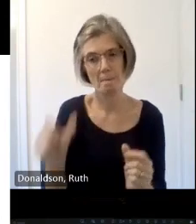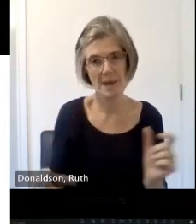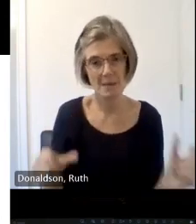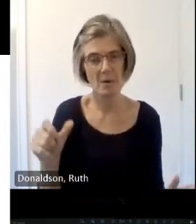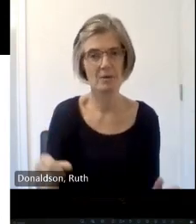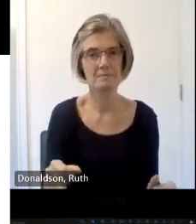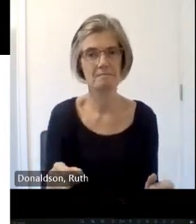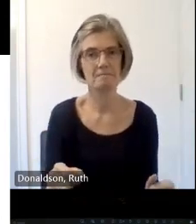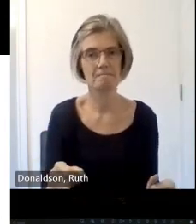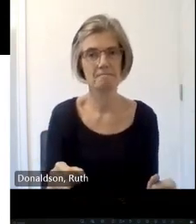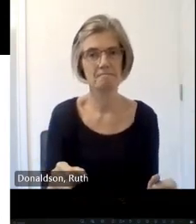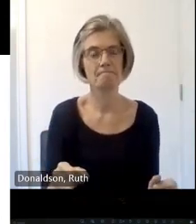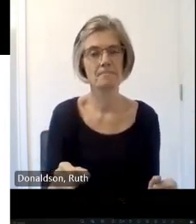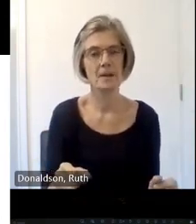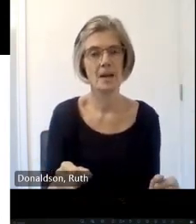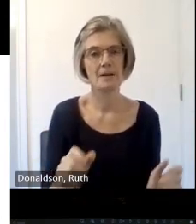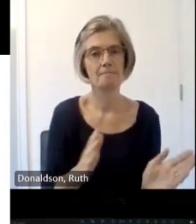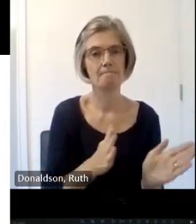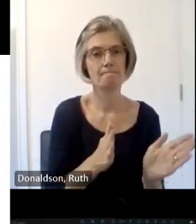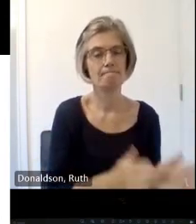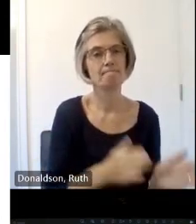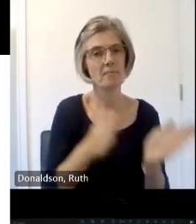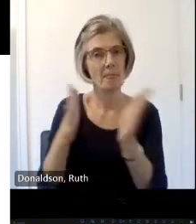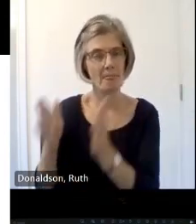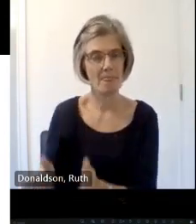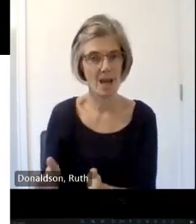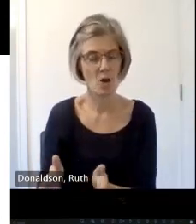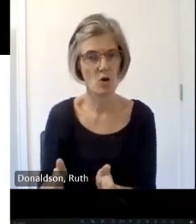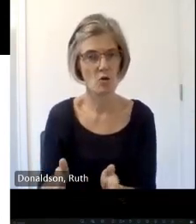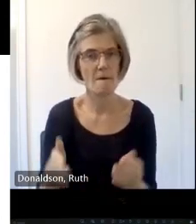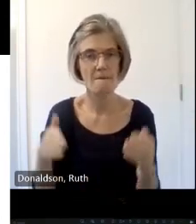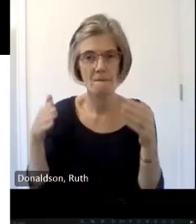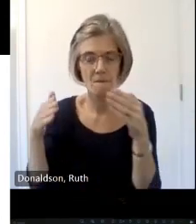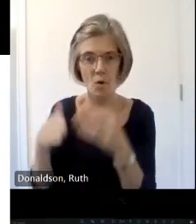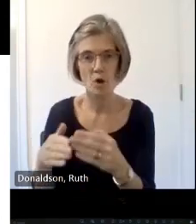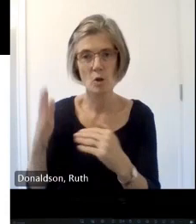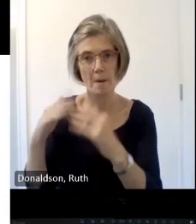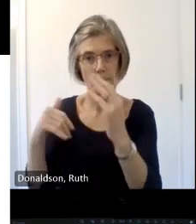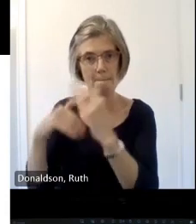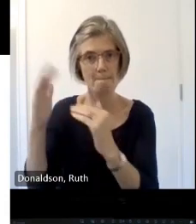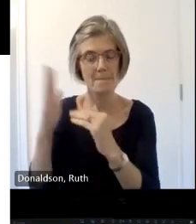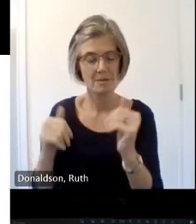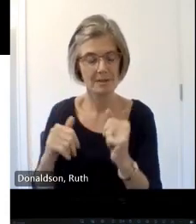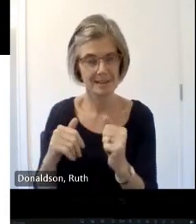to be focusing on in this section now so first up we're going to be hearing about recording